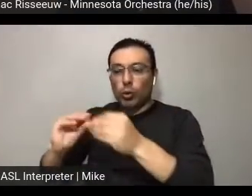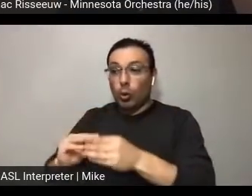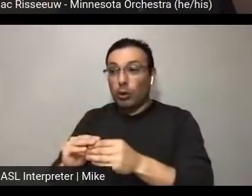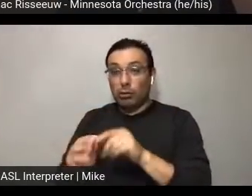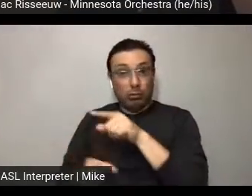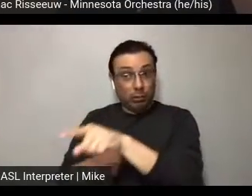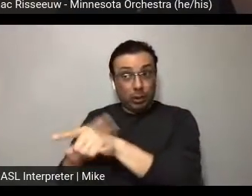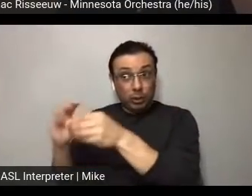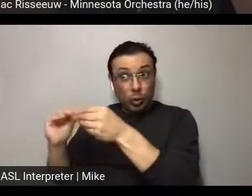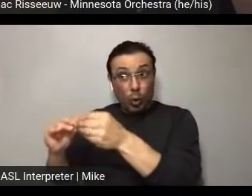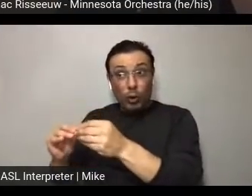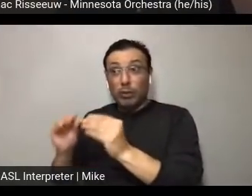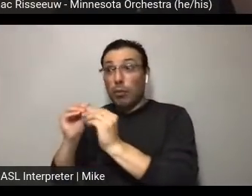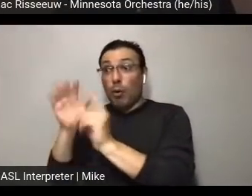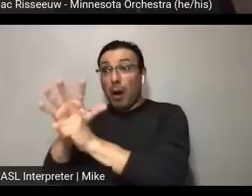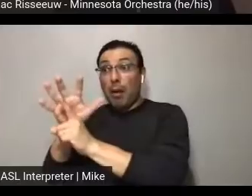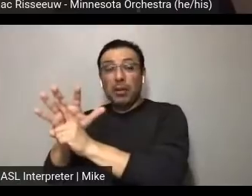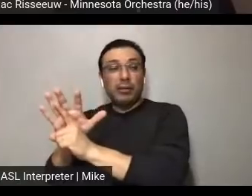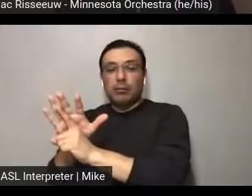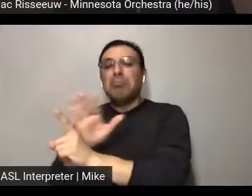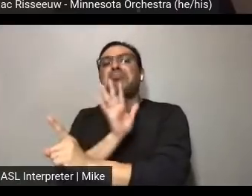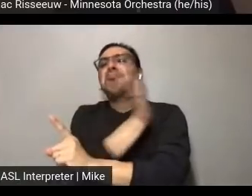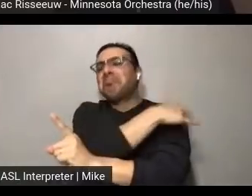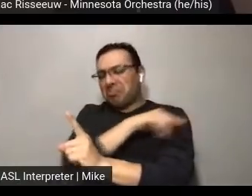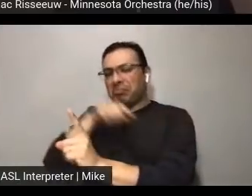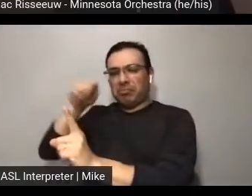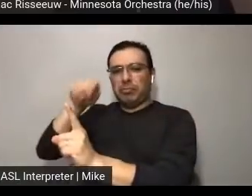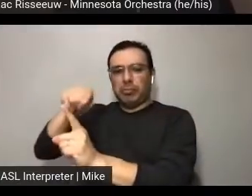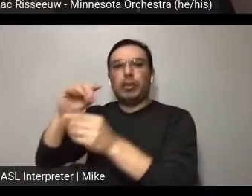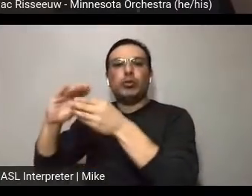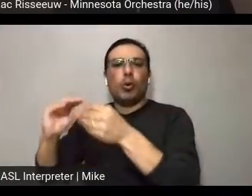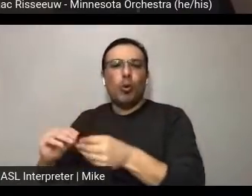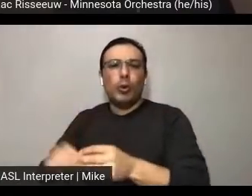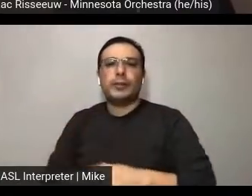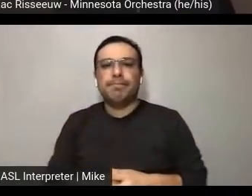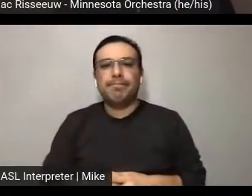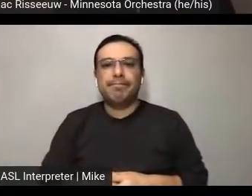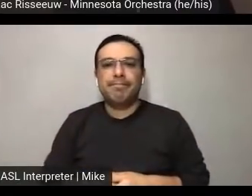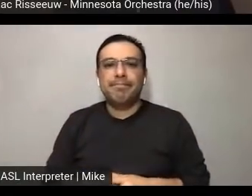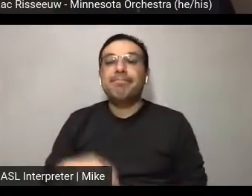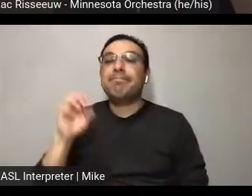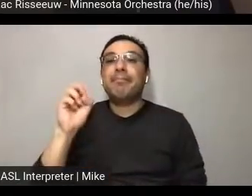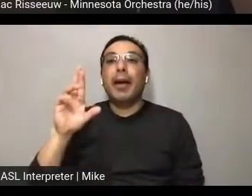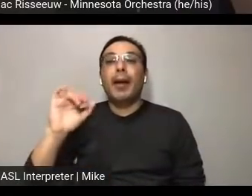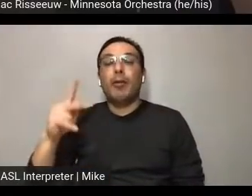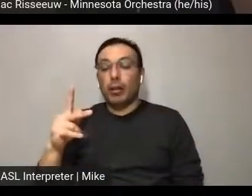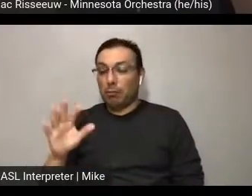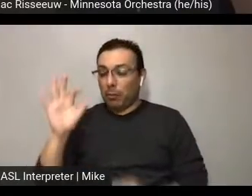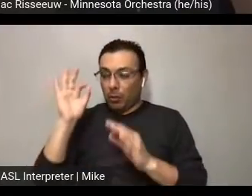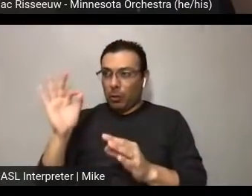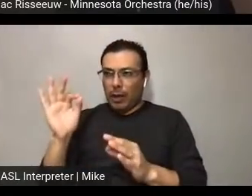with that instead of kind of clogging up the feed. And the follow up question about paid versus organic